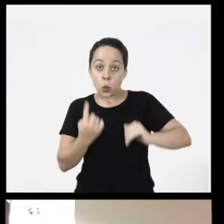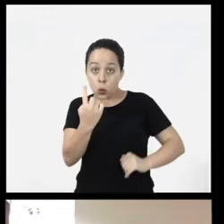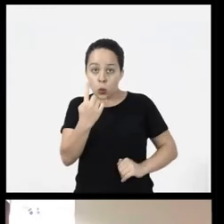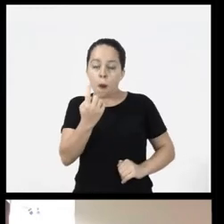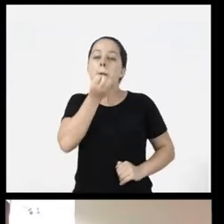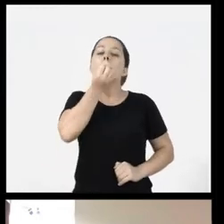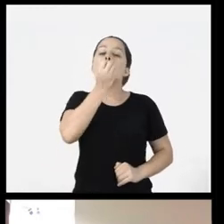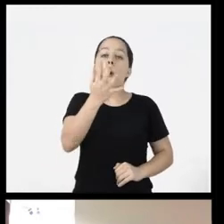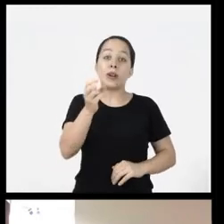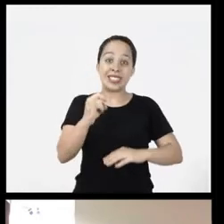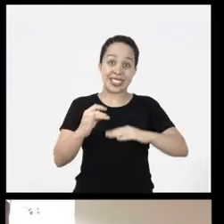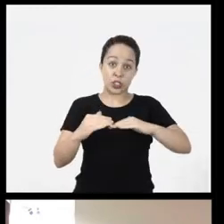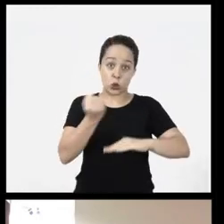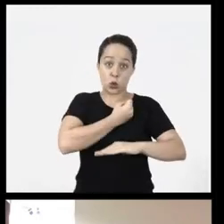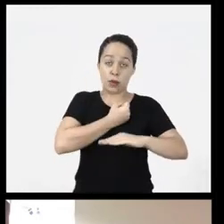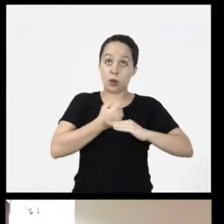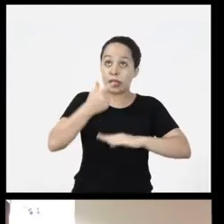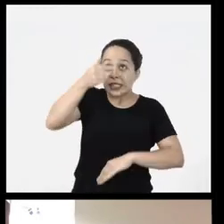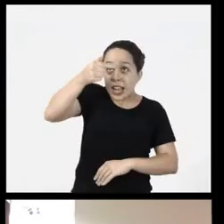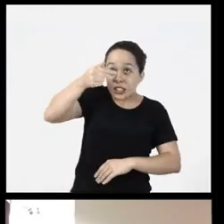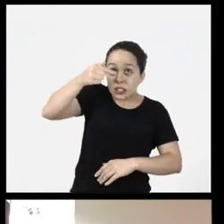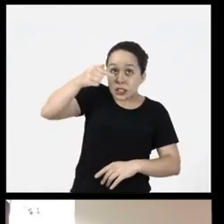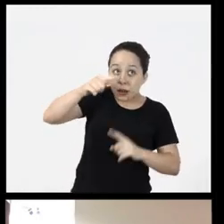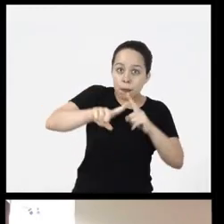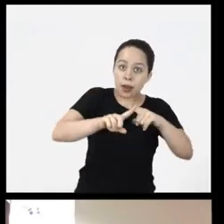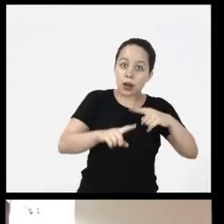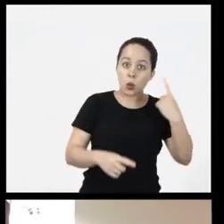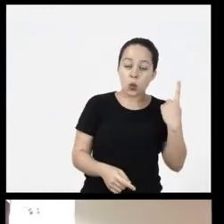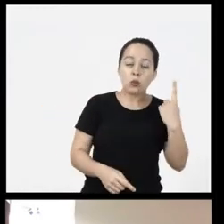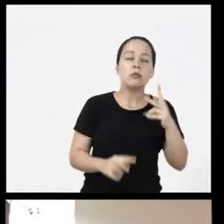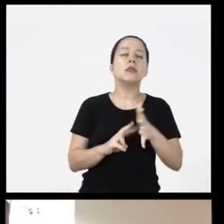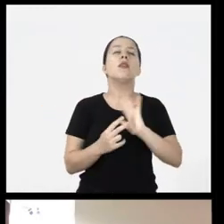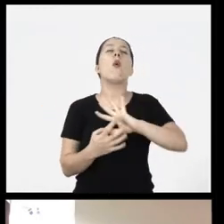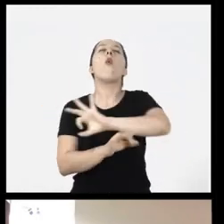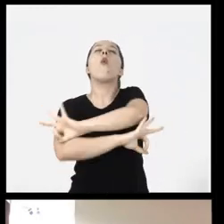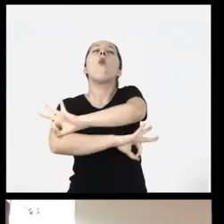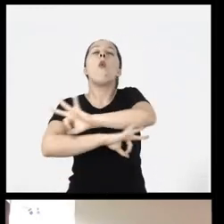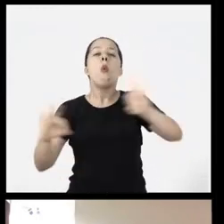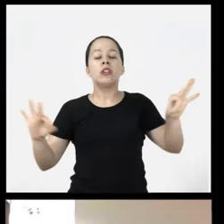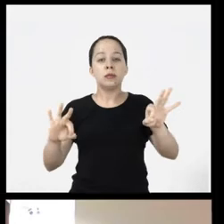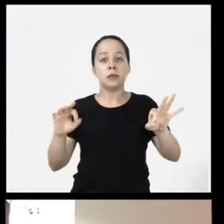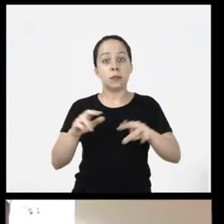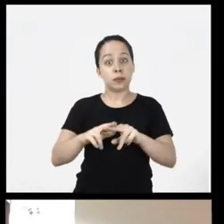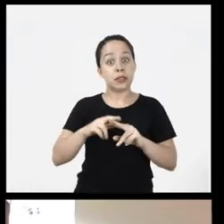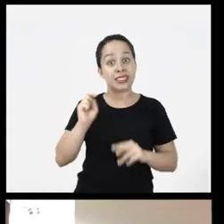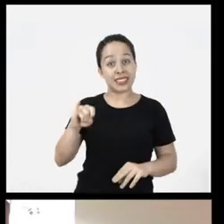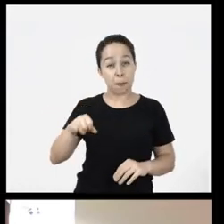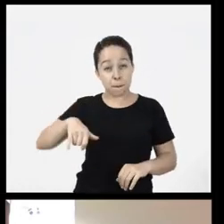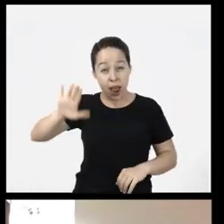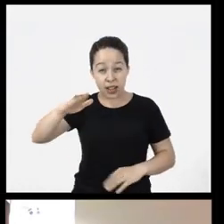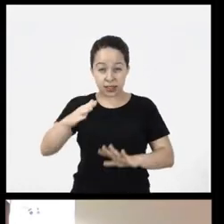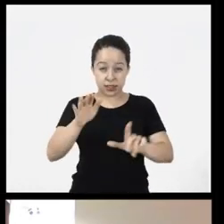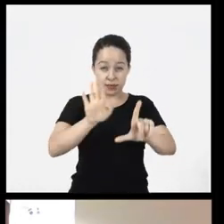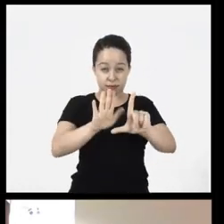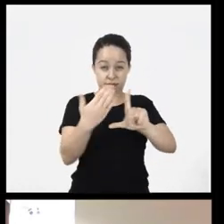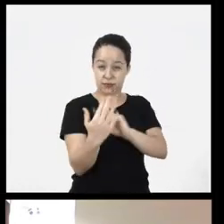contrast from a spare tire to one is considered a great contrast so the more contrast I